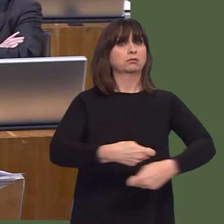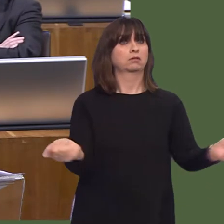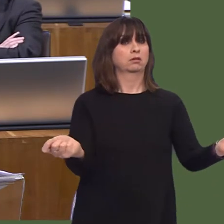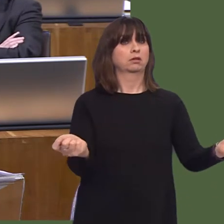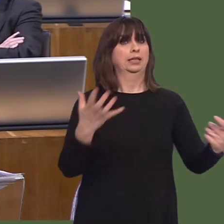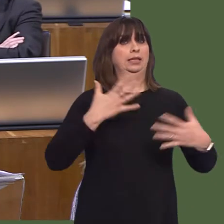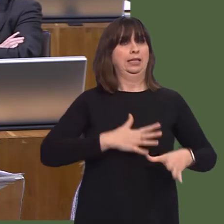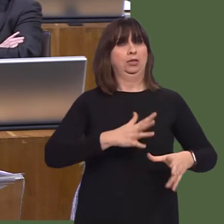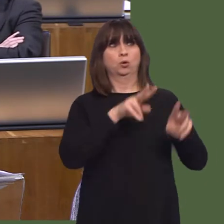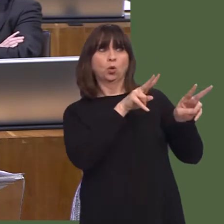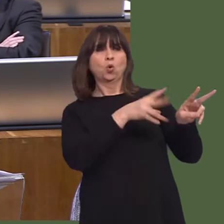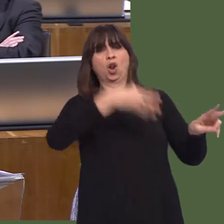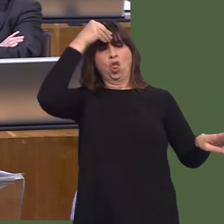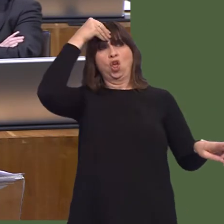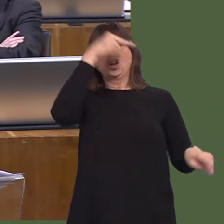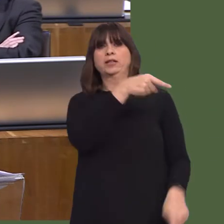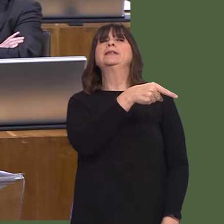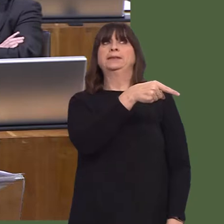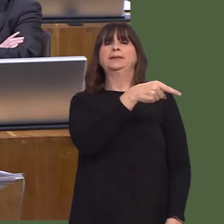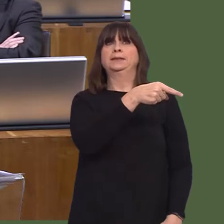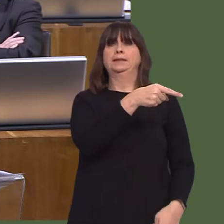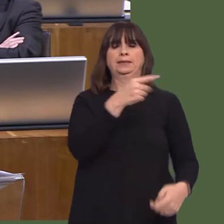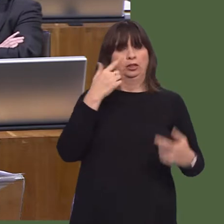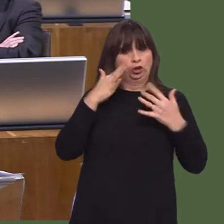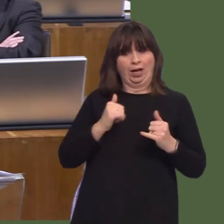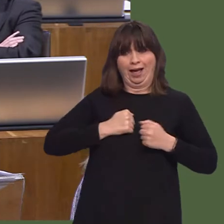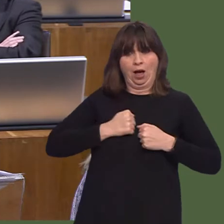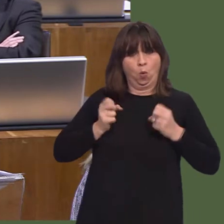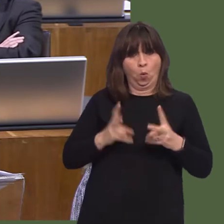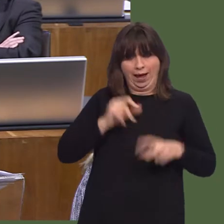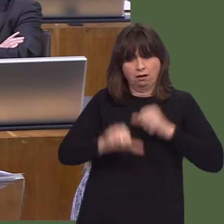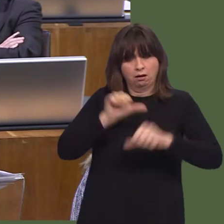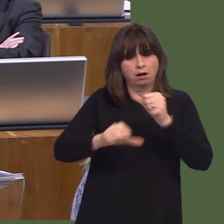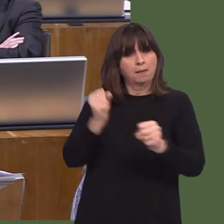This is at consultation phase at the moment. If this goes ahead, it will represent the loss of Monmouthshire's entire in-patient